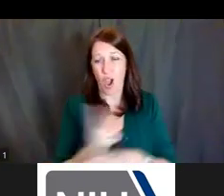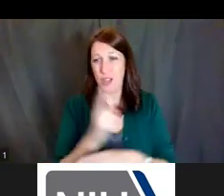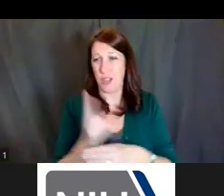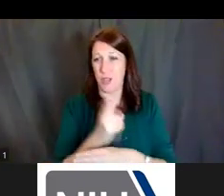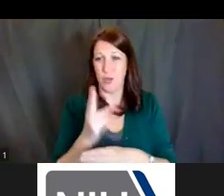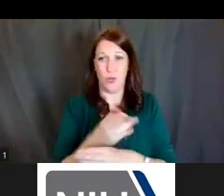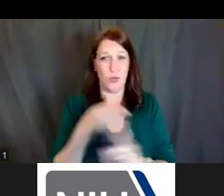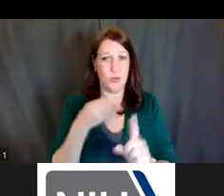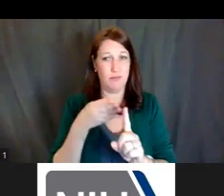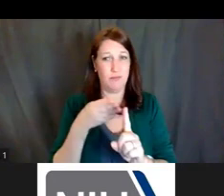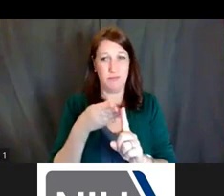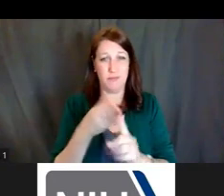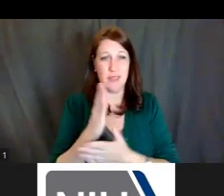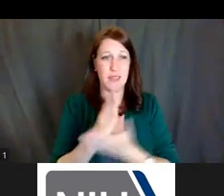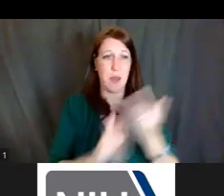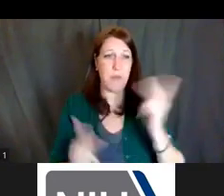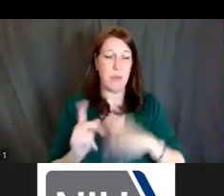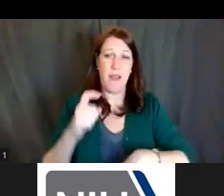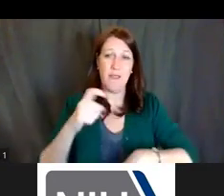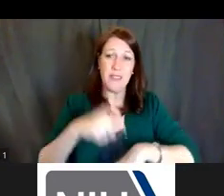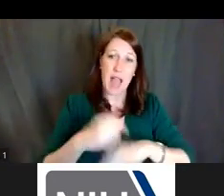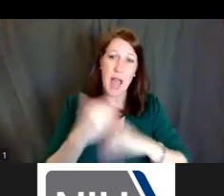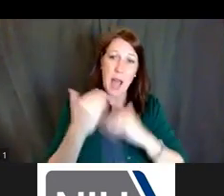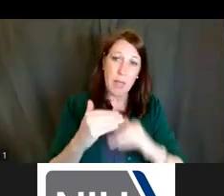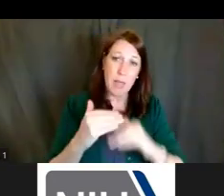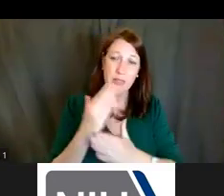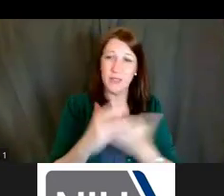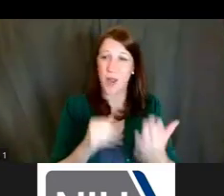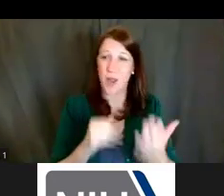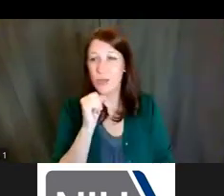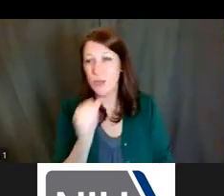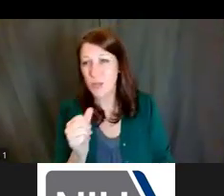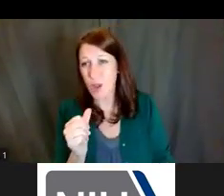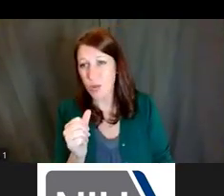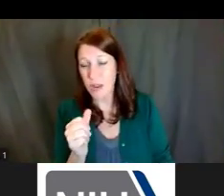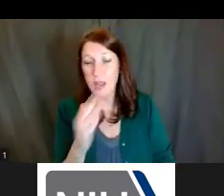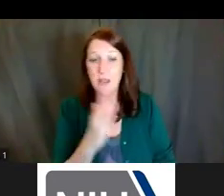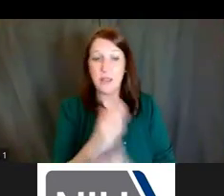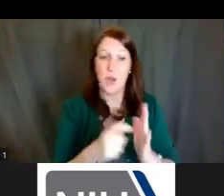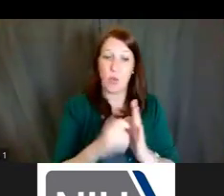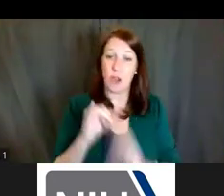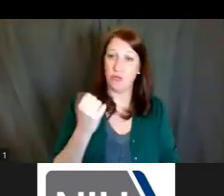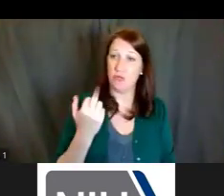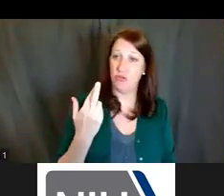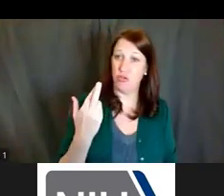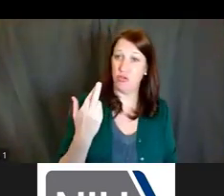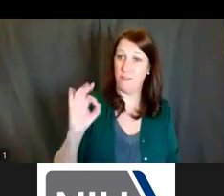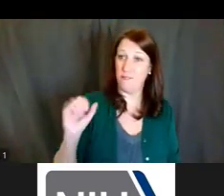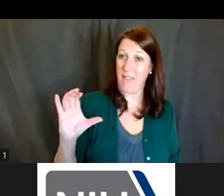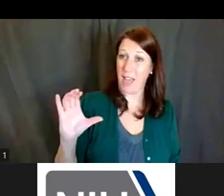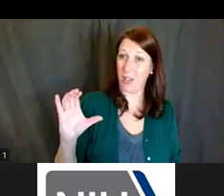Some people have time limits, some don't. Some require you to be junior faculty, others won't let you if you're junior faculty.